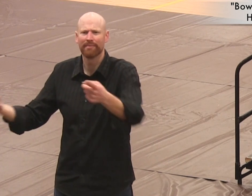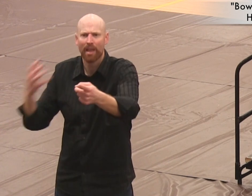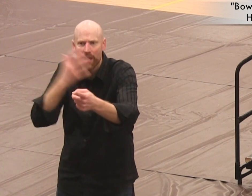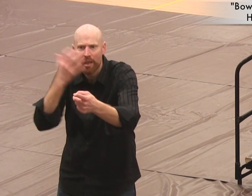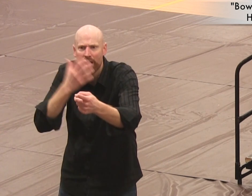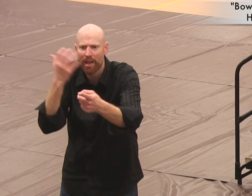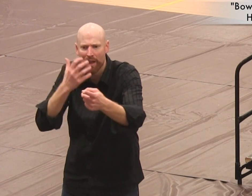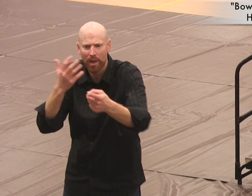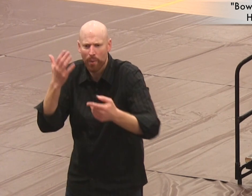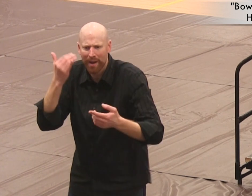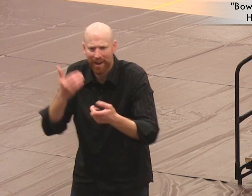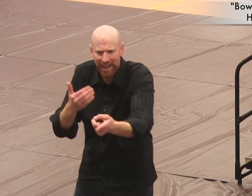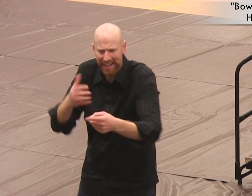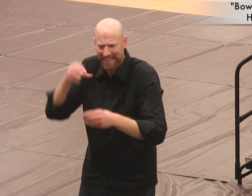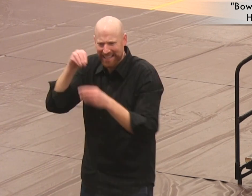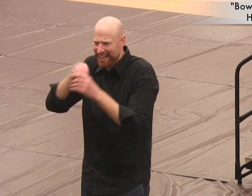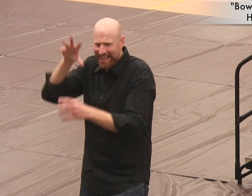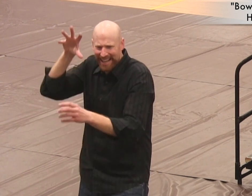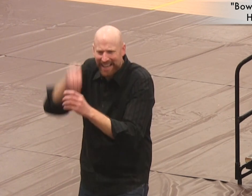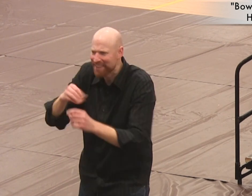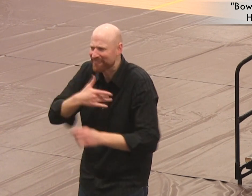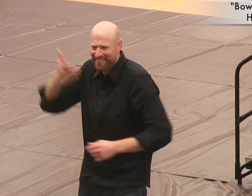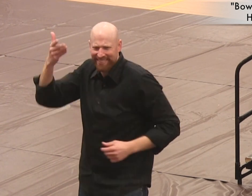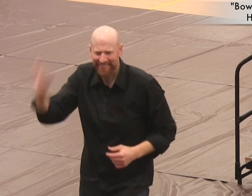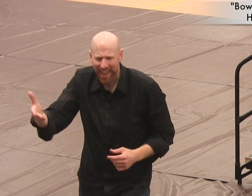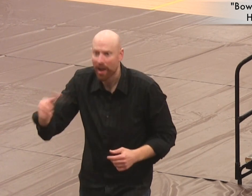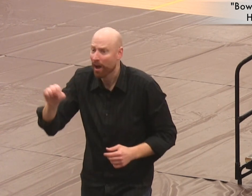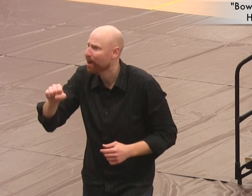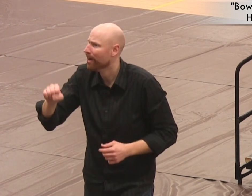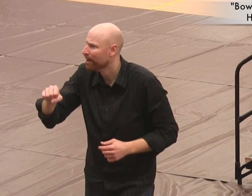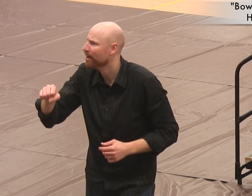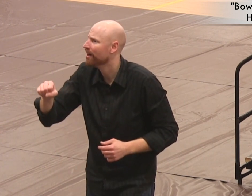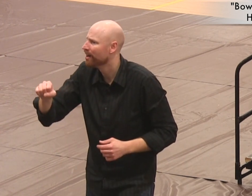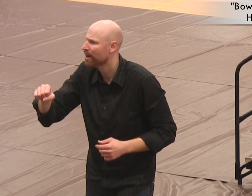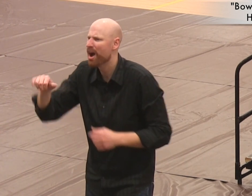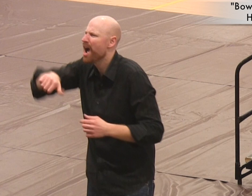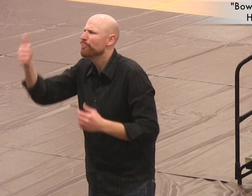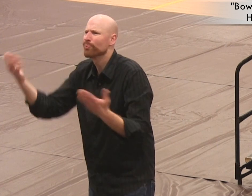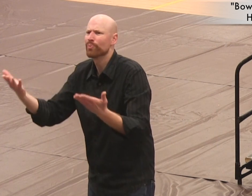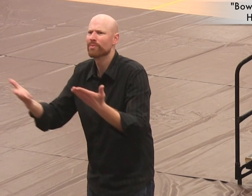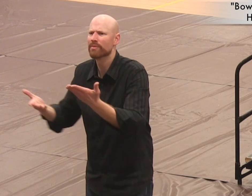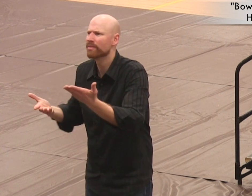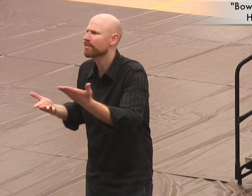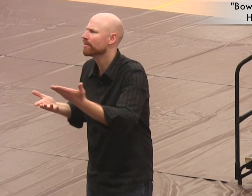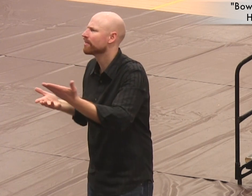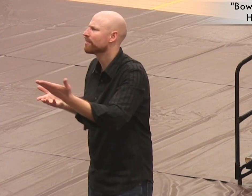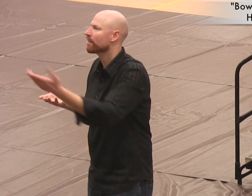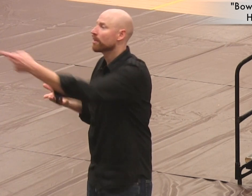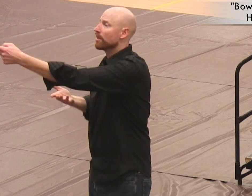You think it’s awesome, why? Ah, it makes you feel like you’re actually there, yes! What else?